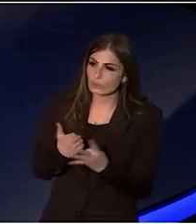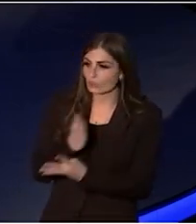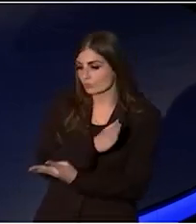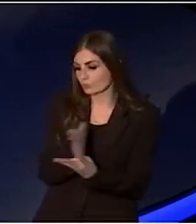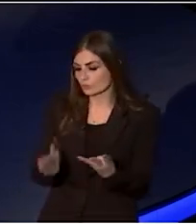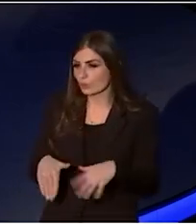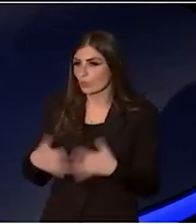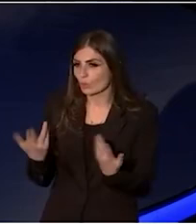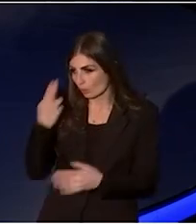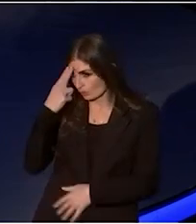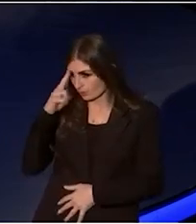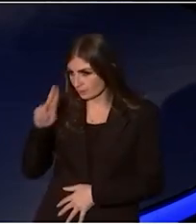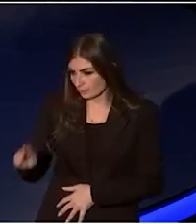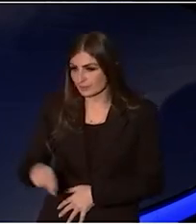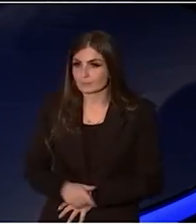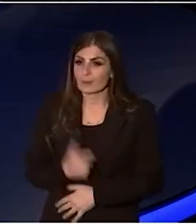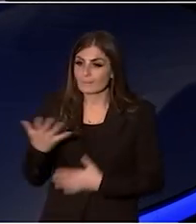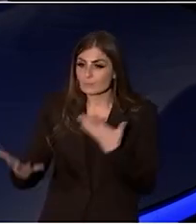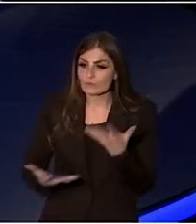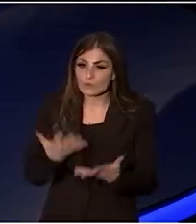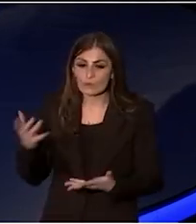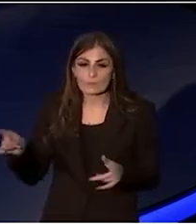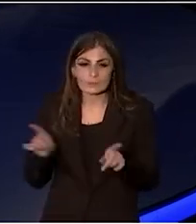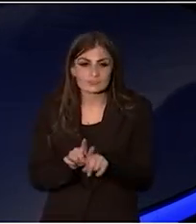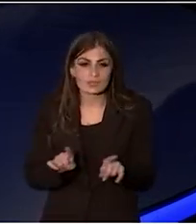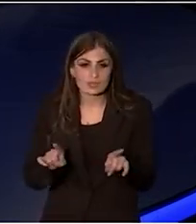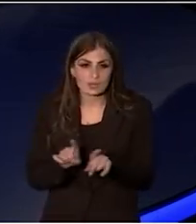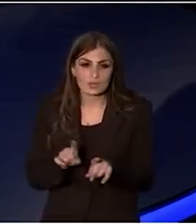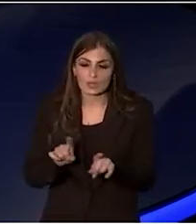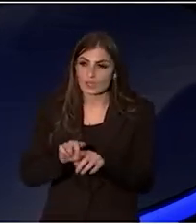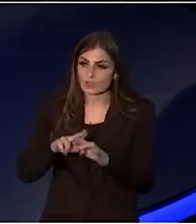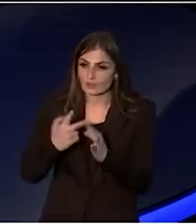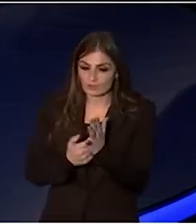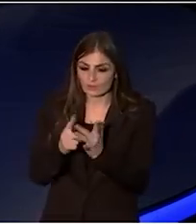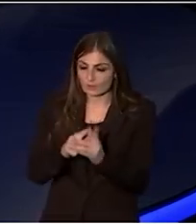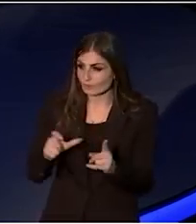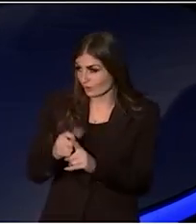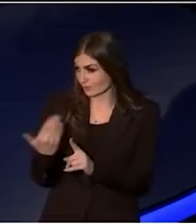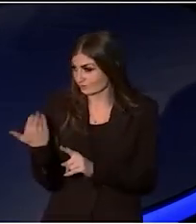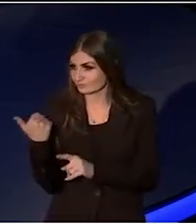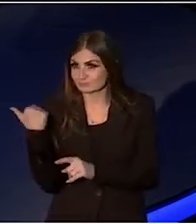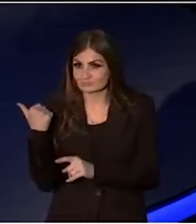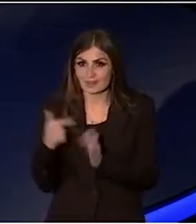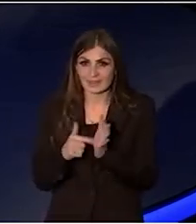but to have performers like Fred Leone, who's already performed on stage tonight,